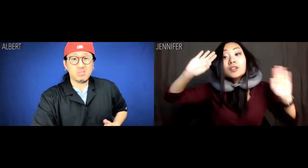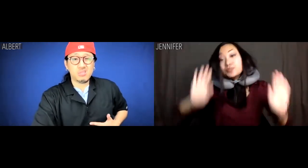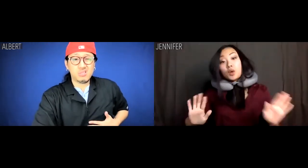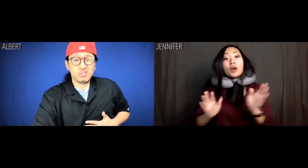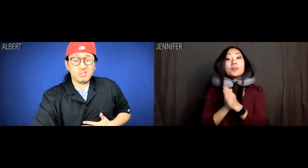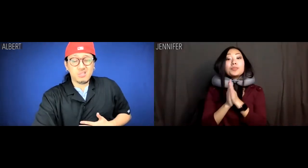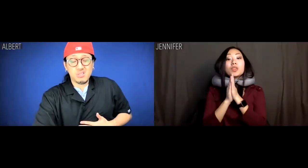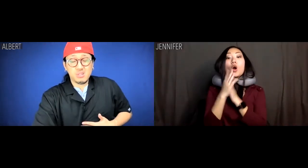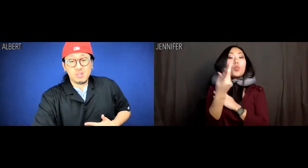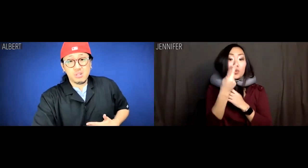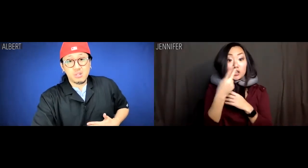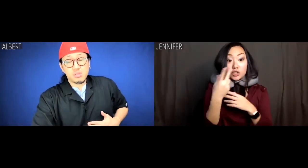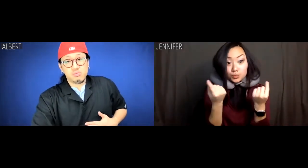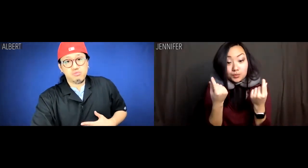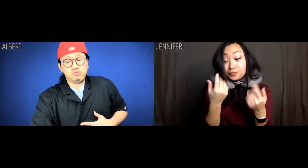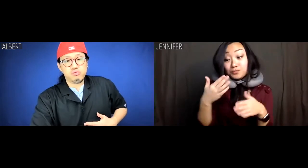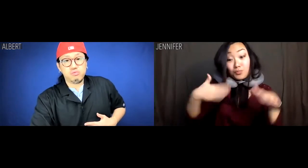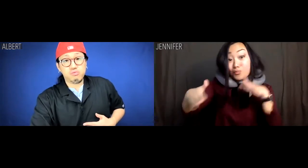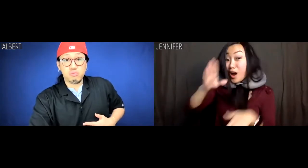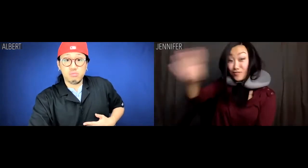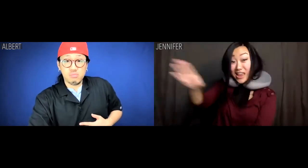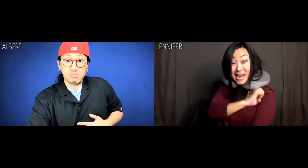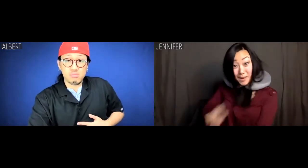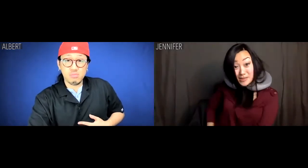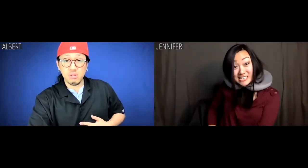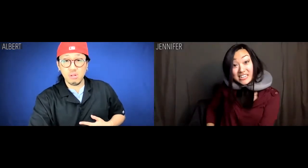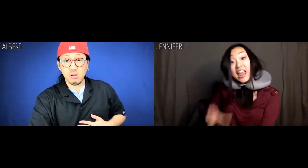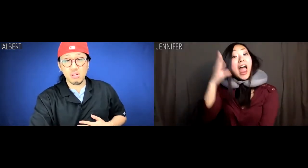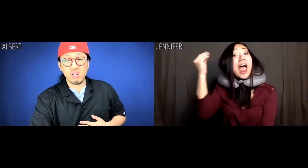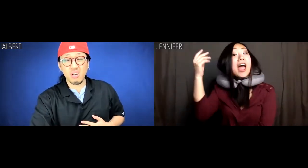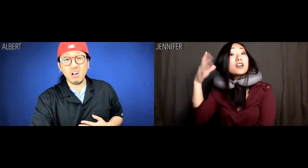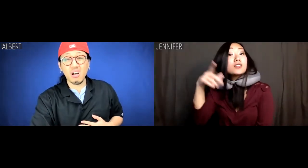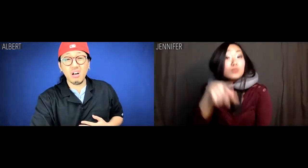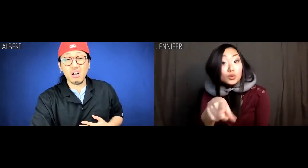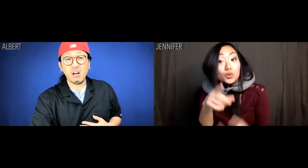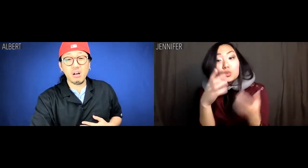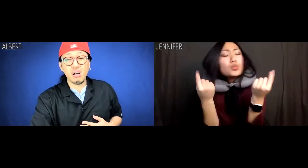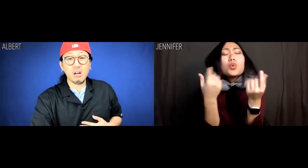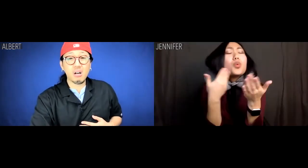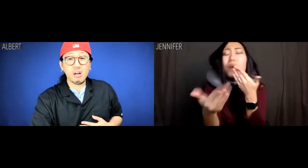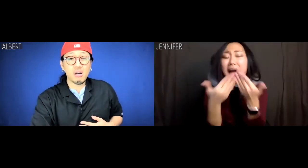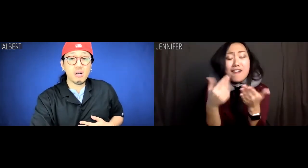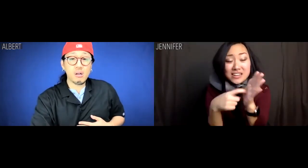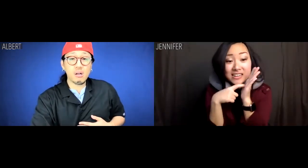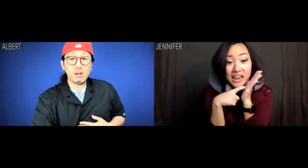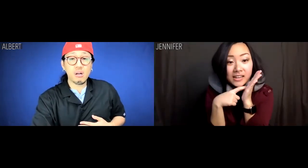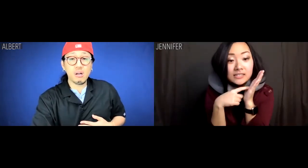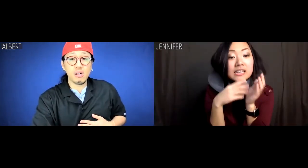We are marching straight to the consulate, whereupon you will do whatever it takes.